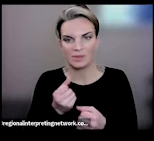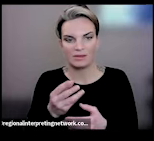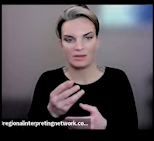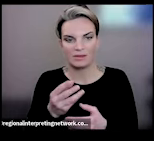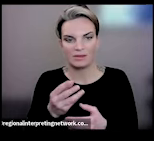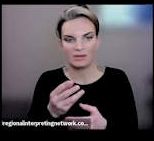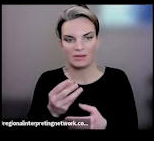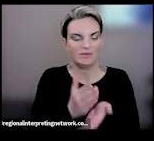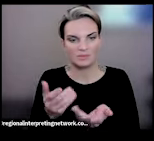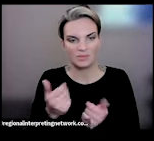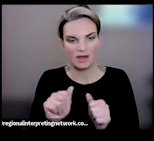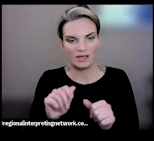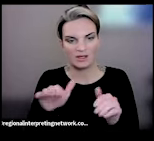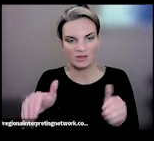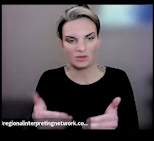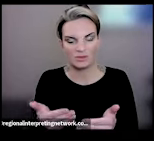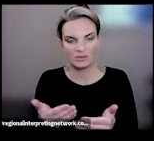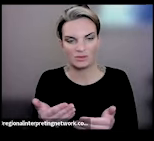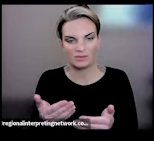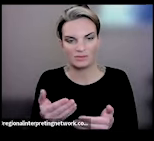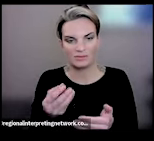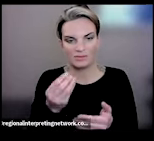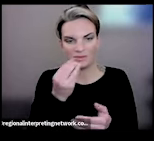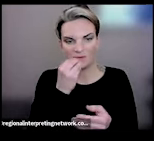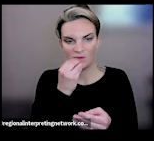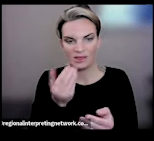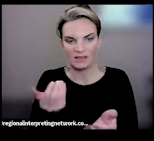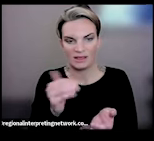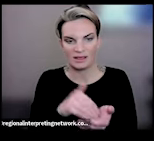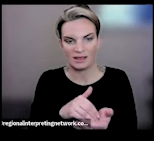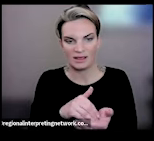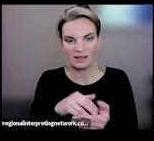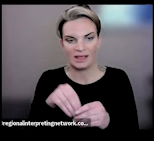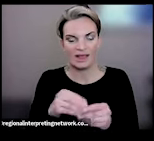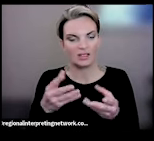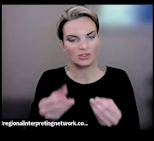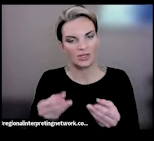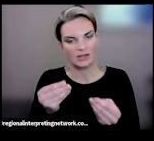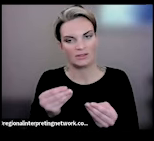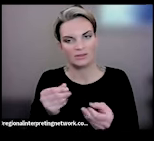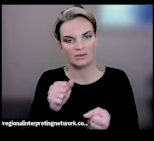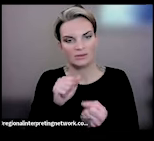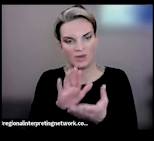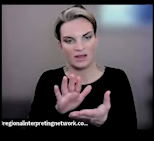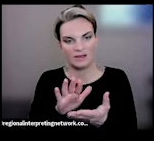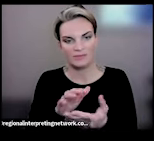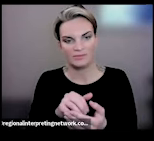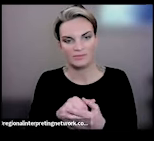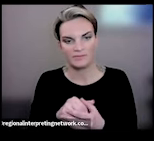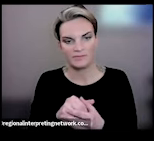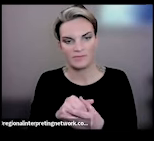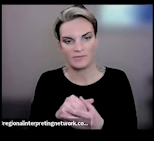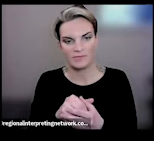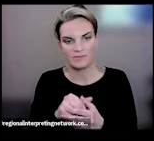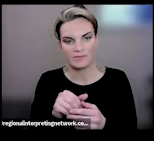Trying to introduce the food again in a gentle way. If that is acceptable, first and foremost